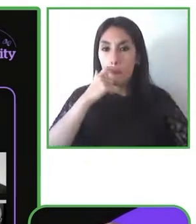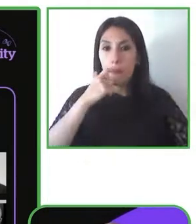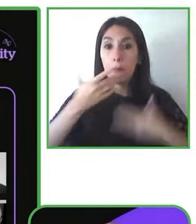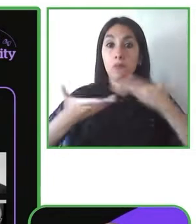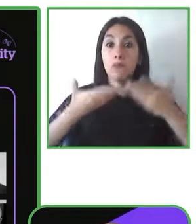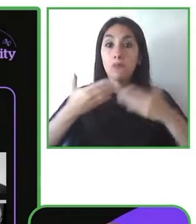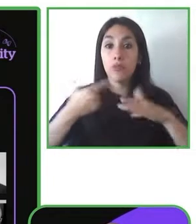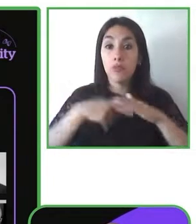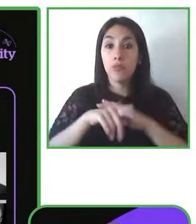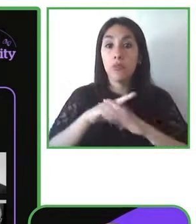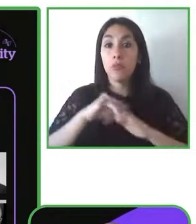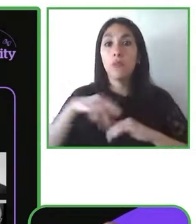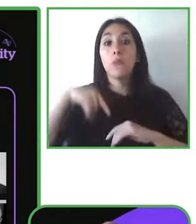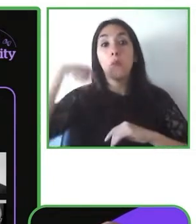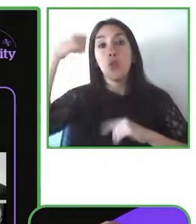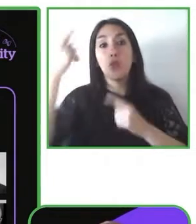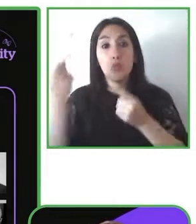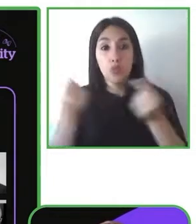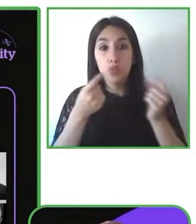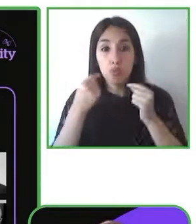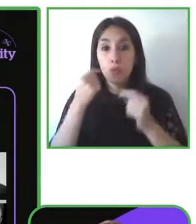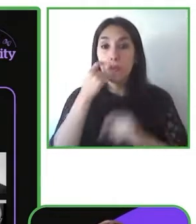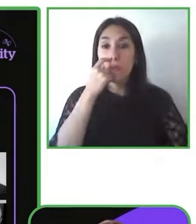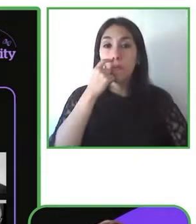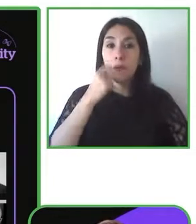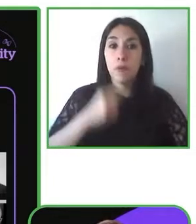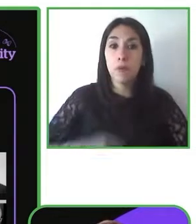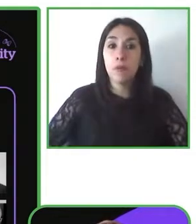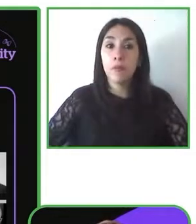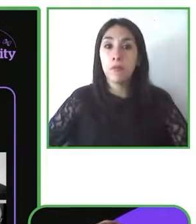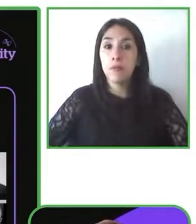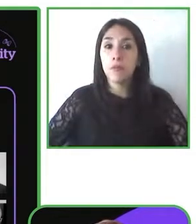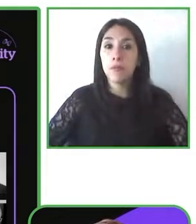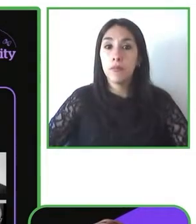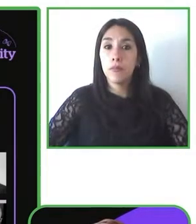The global governance is led by my manager Neil Milliken and our currently five regional